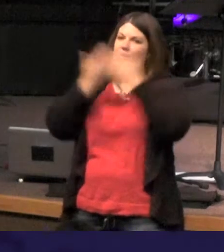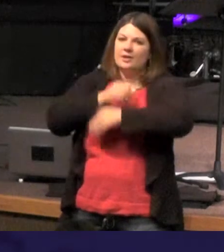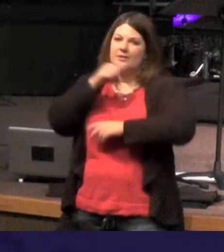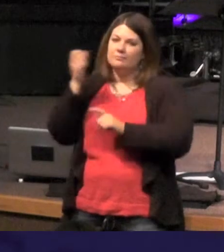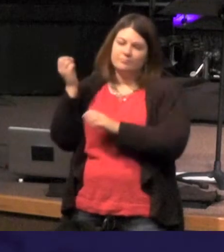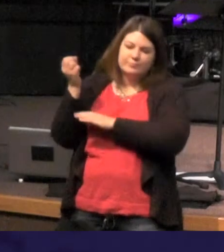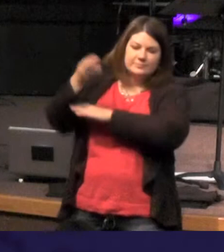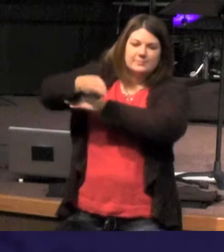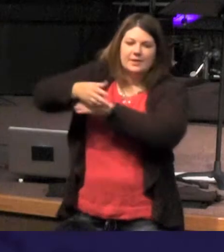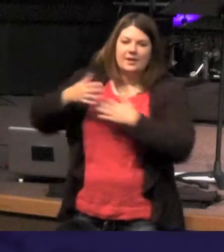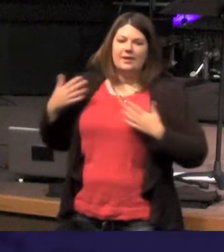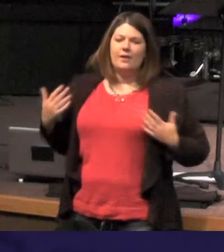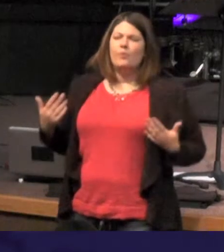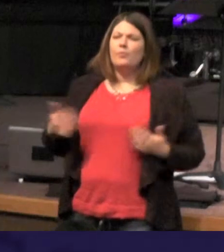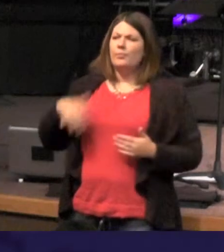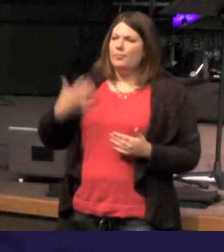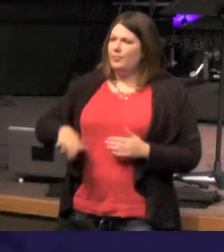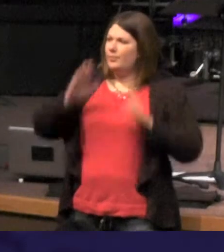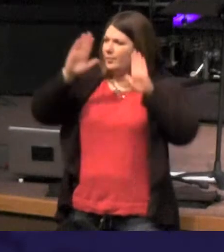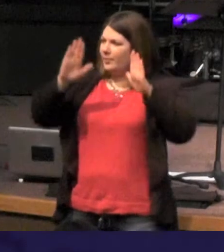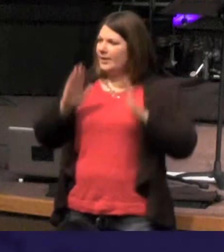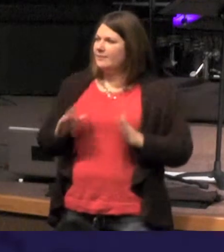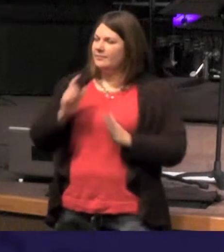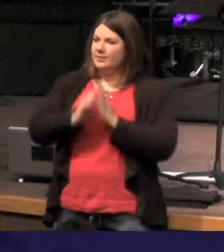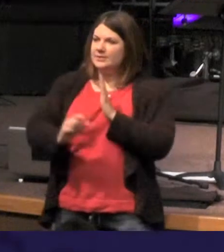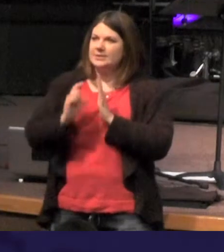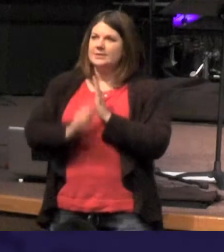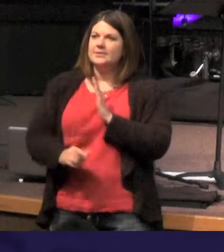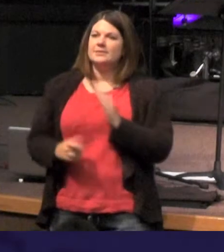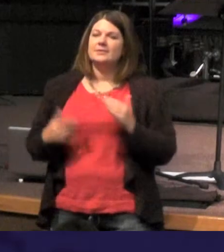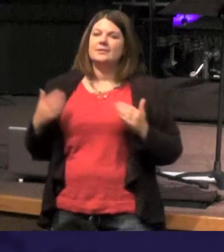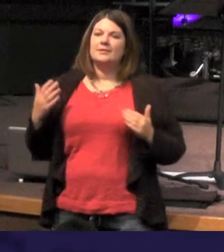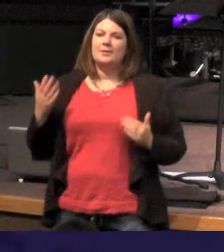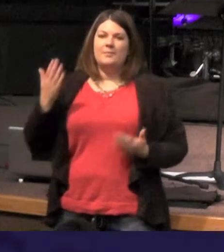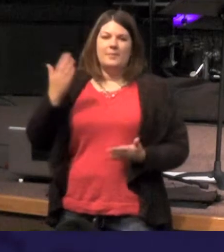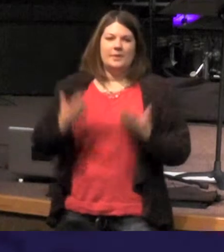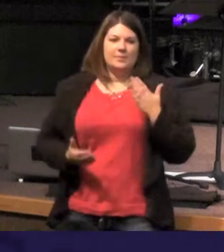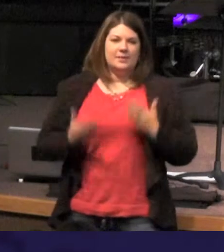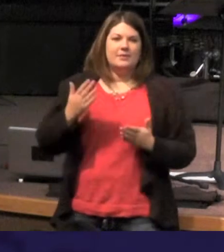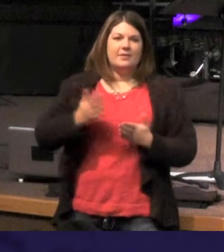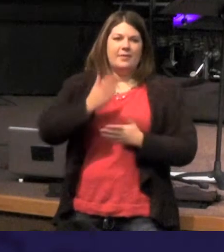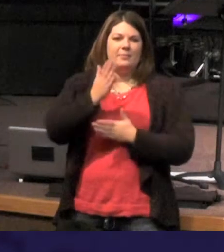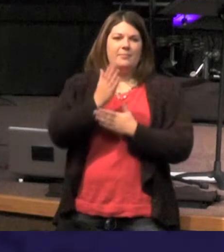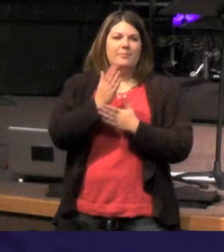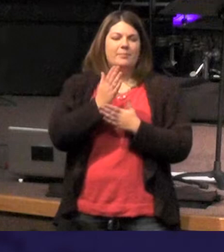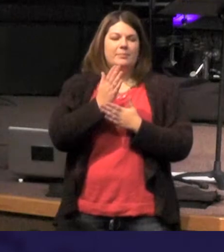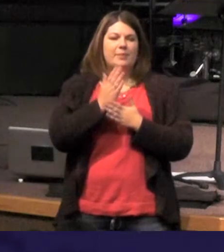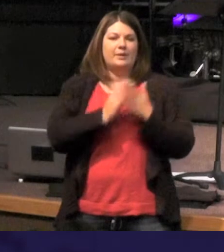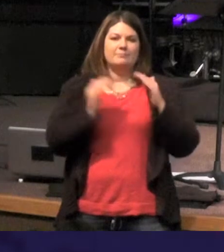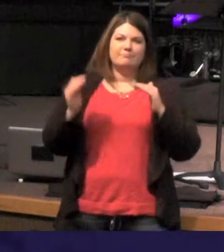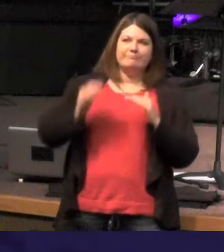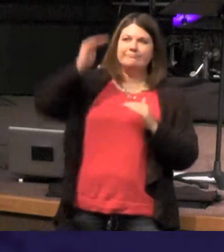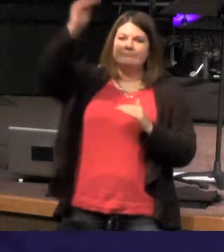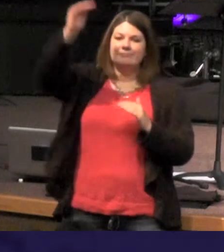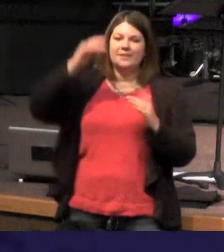section of Scripture maybe an unequaled portion of Scripture - in fact there is one preacher who says